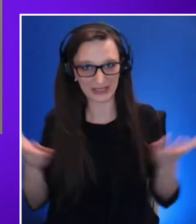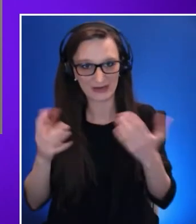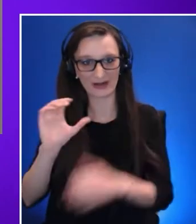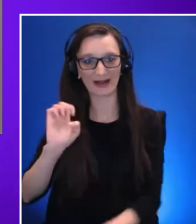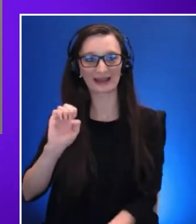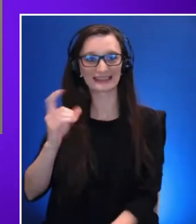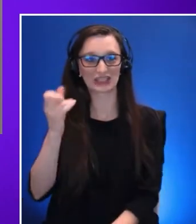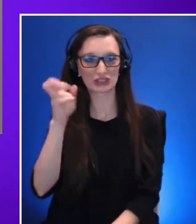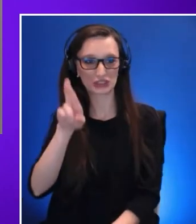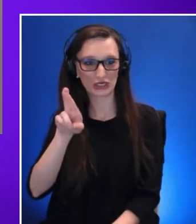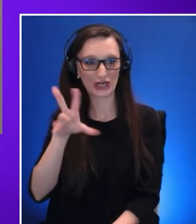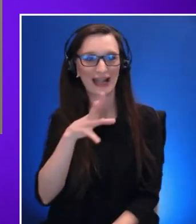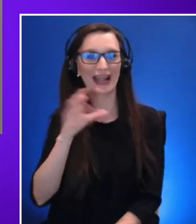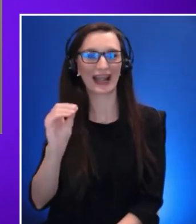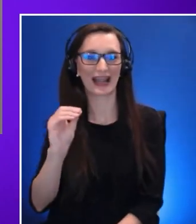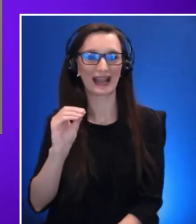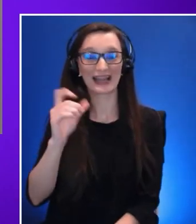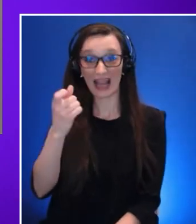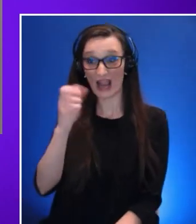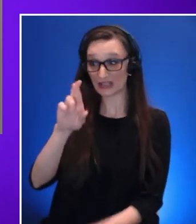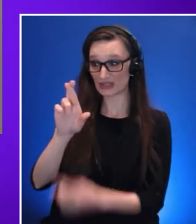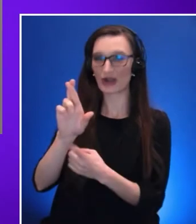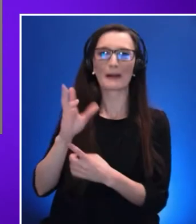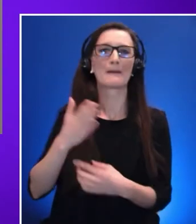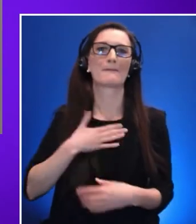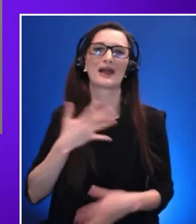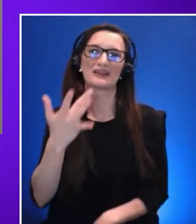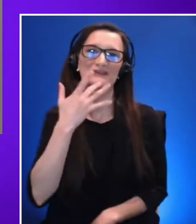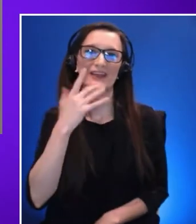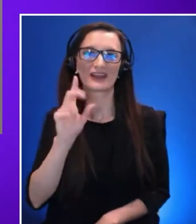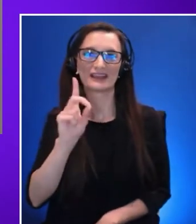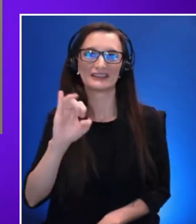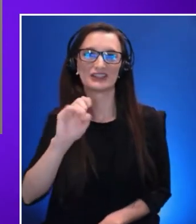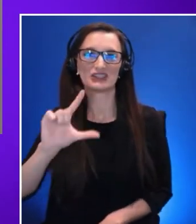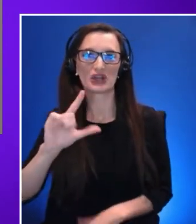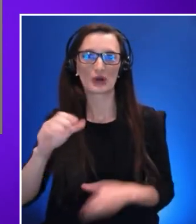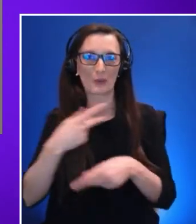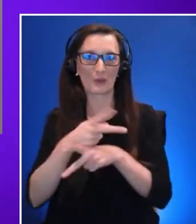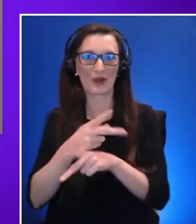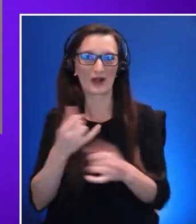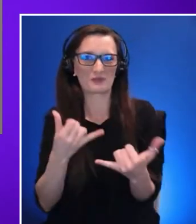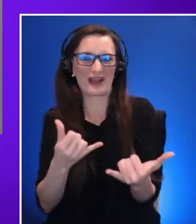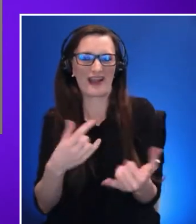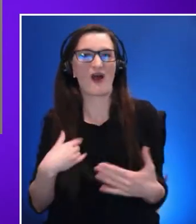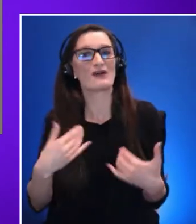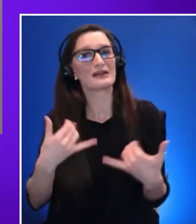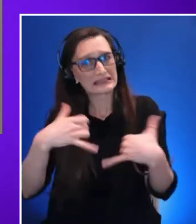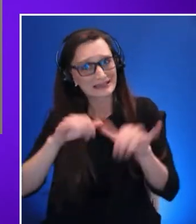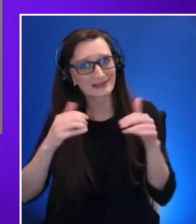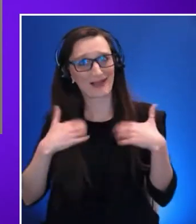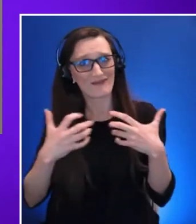Right now there is still so much work to be done in this area and we have the ability